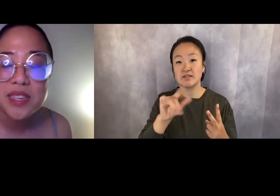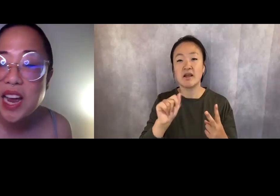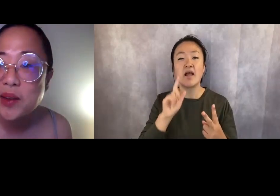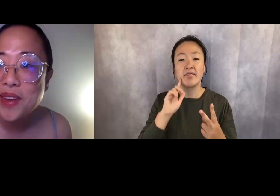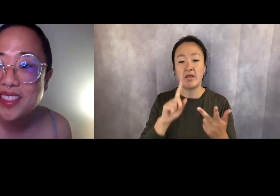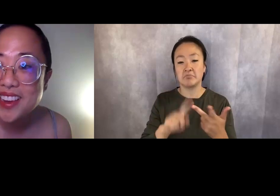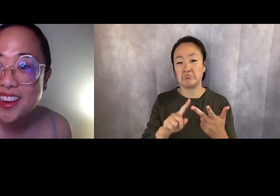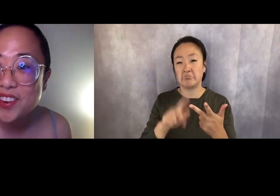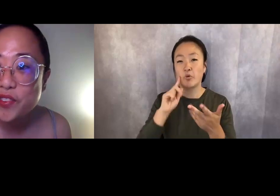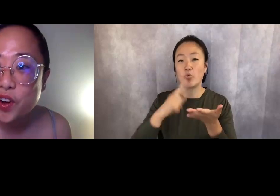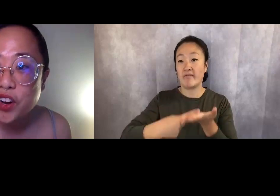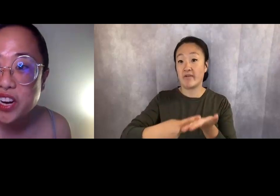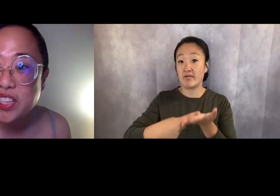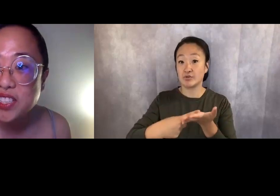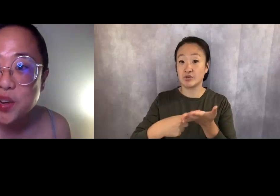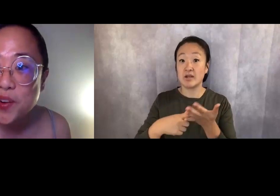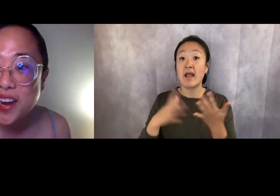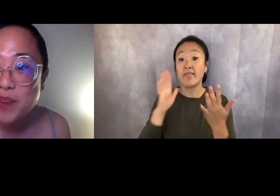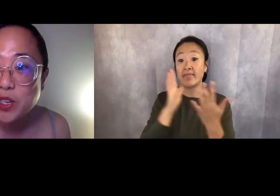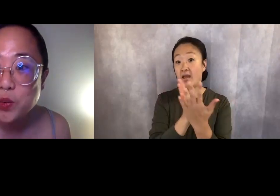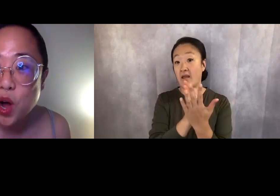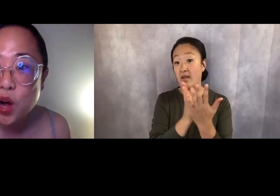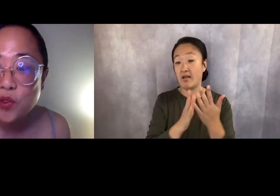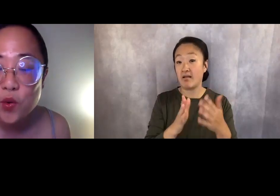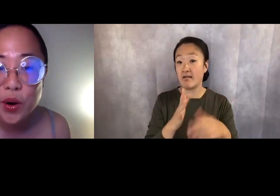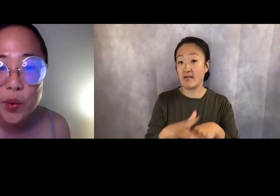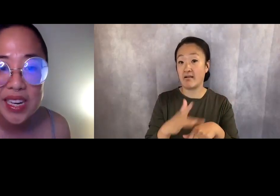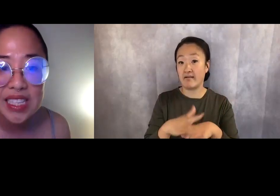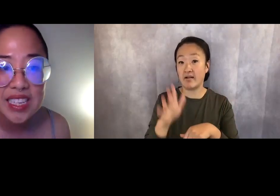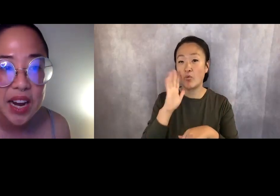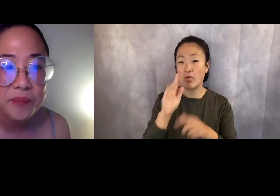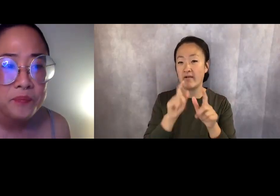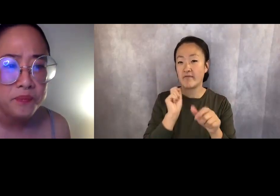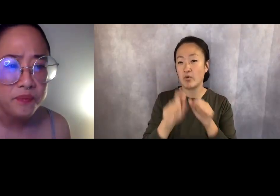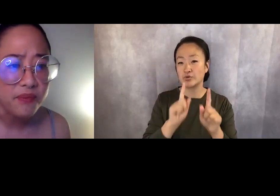time at the end for audience Q+A, which we'll call for when it's time.